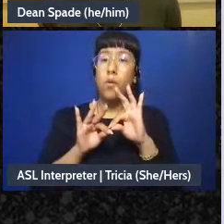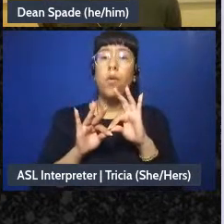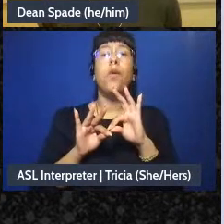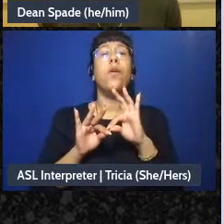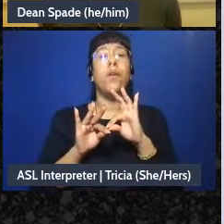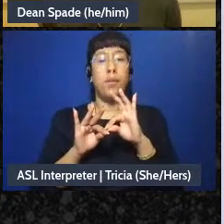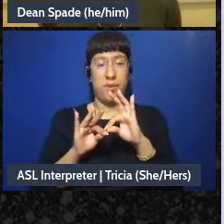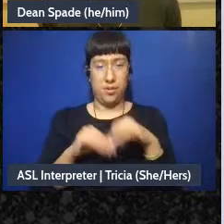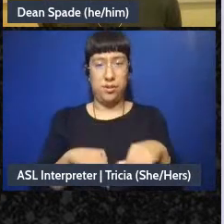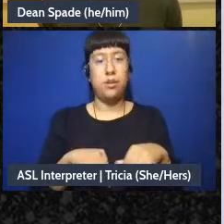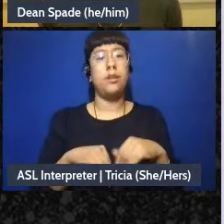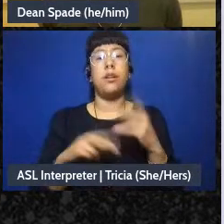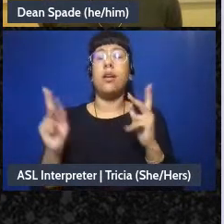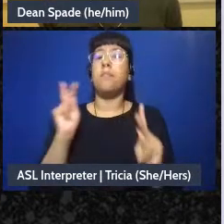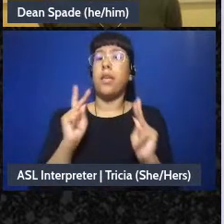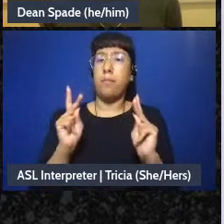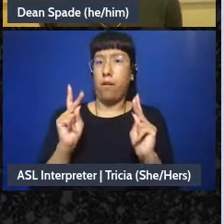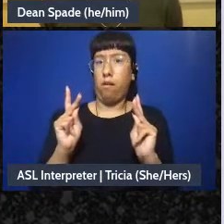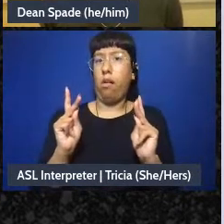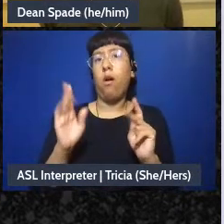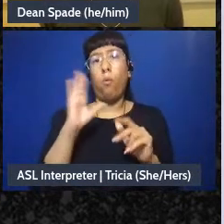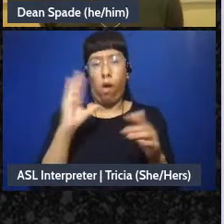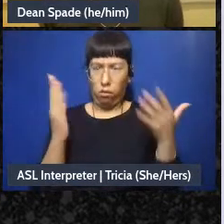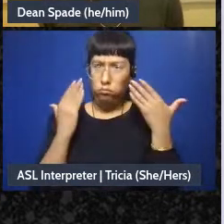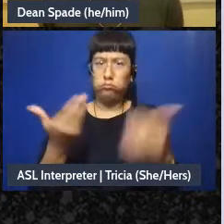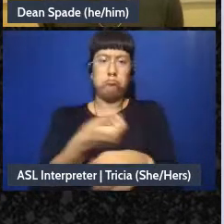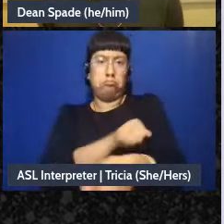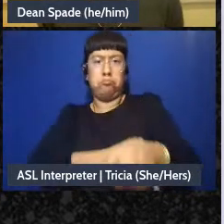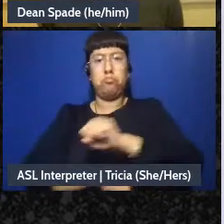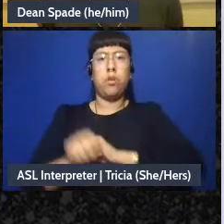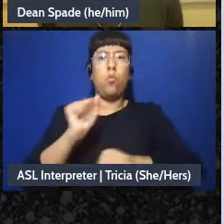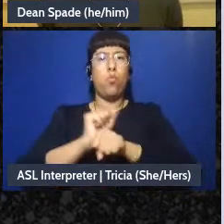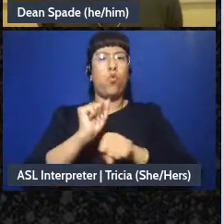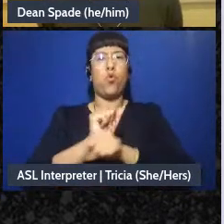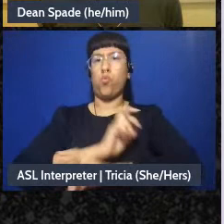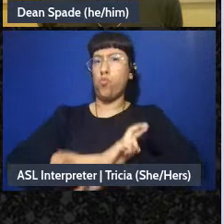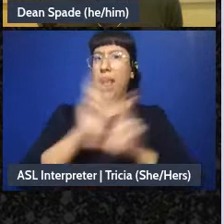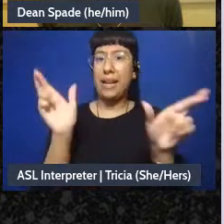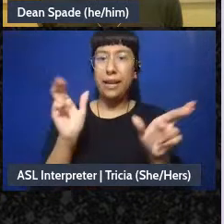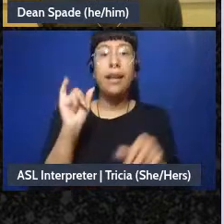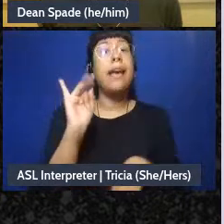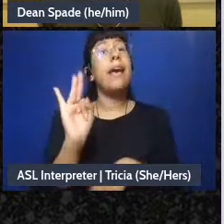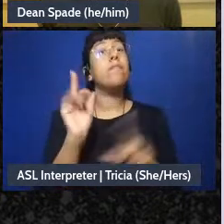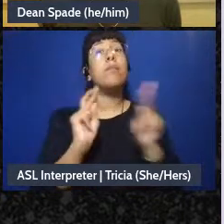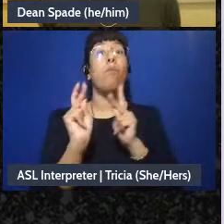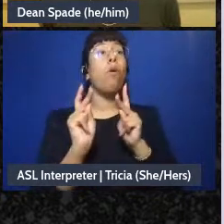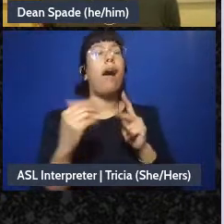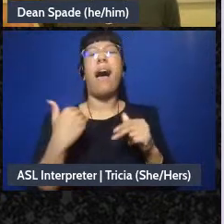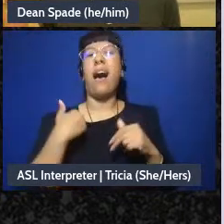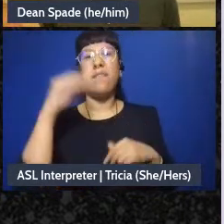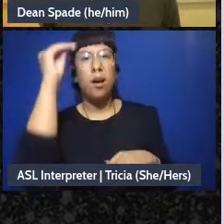have a say in it, so we see this a lot in our paid jobs, like, if the boss tells us to do it